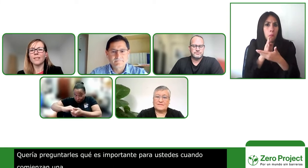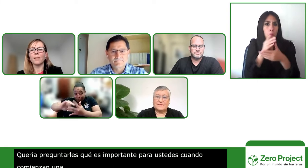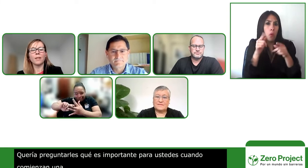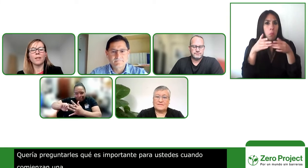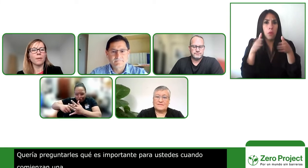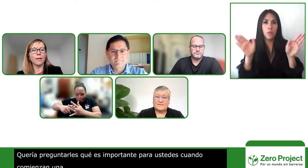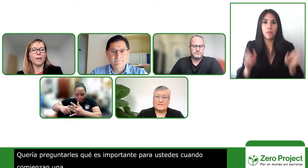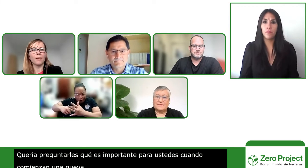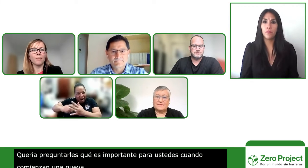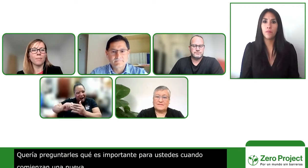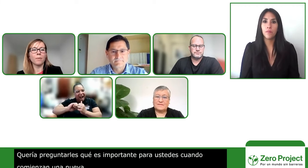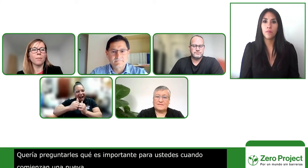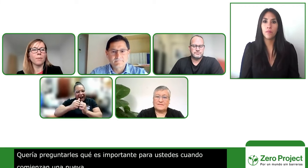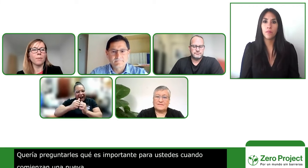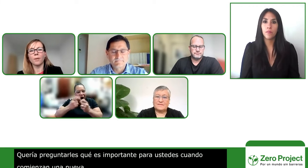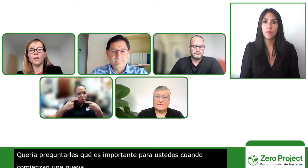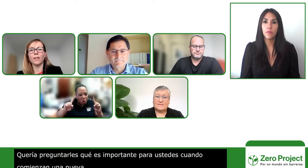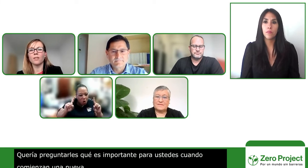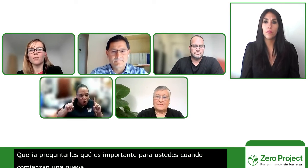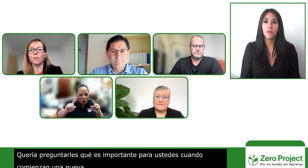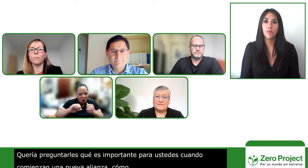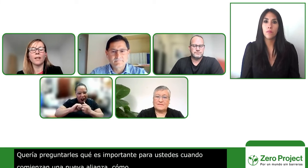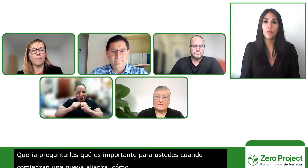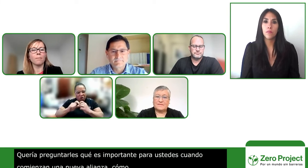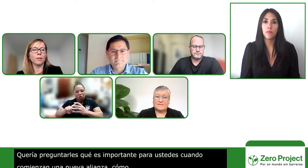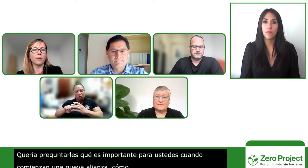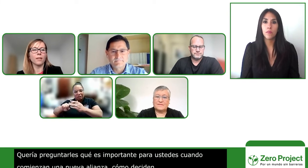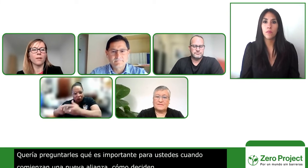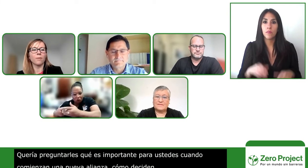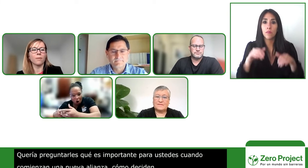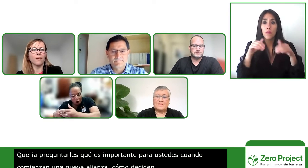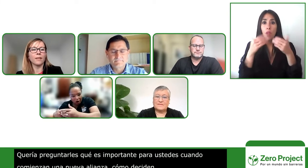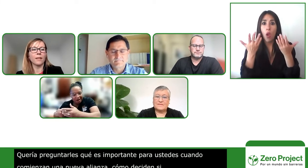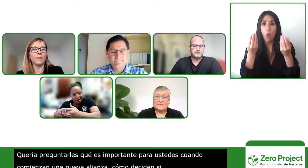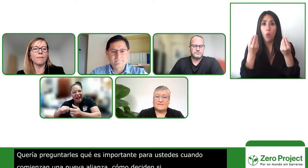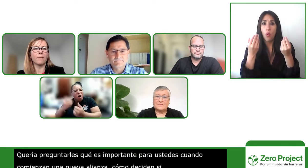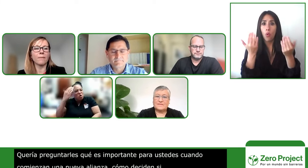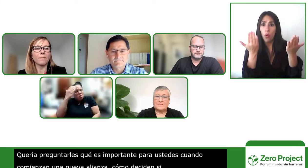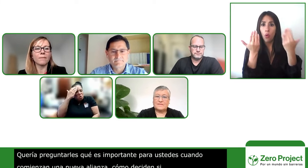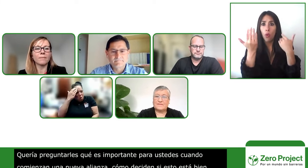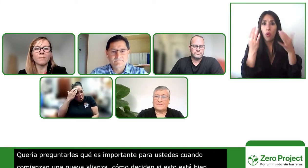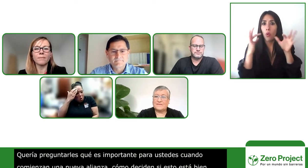does this work how do you know this is good for my organization